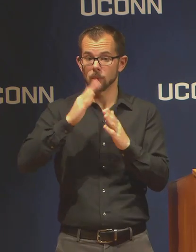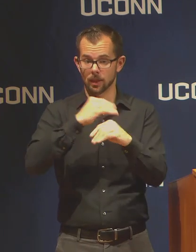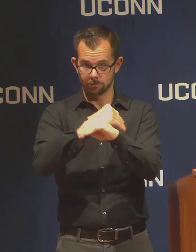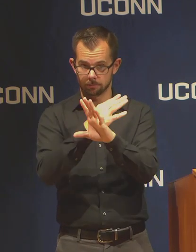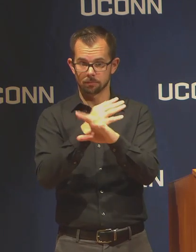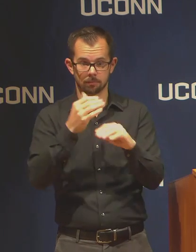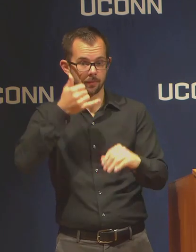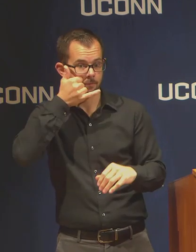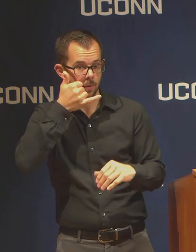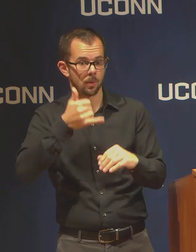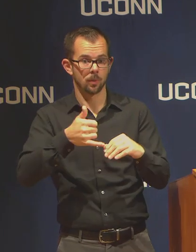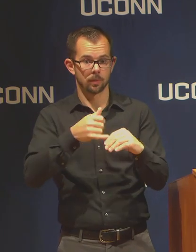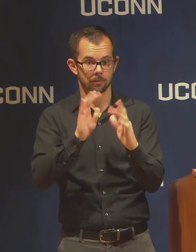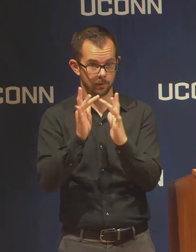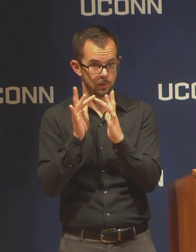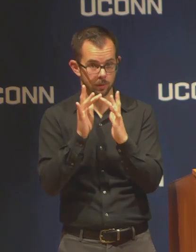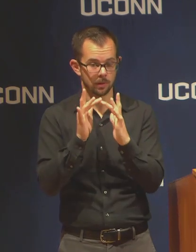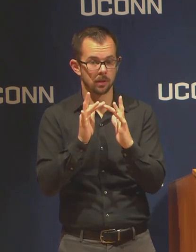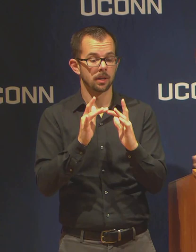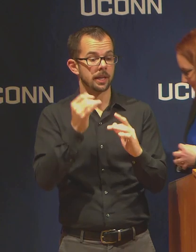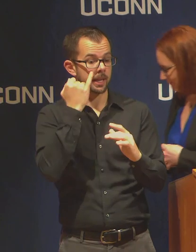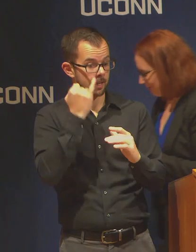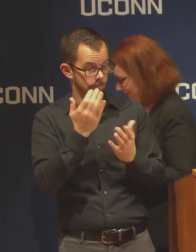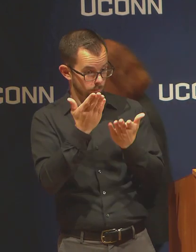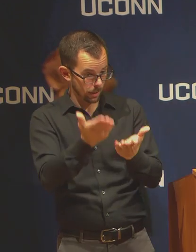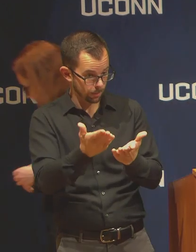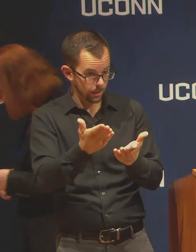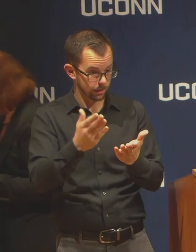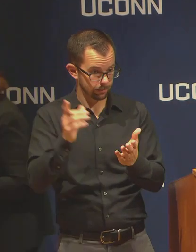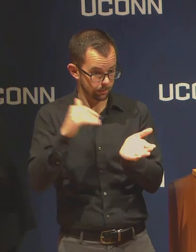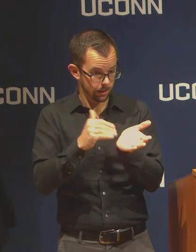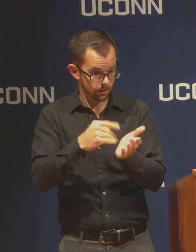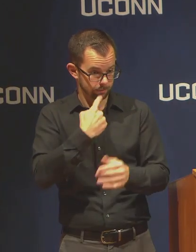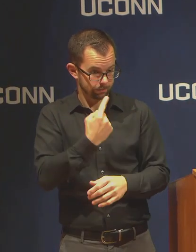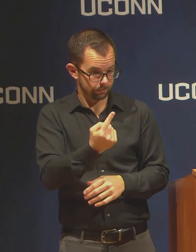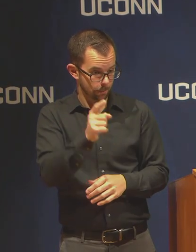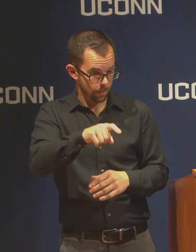as recommended by doctors. Does the university know what will